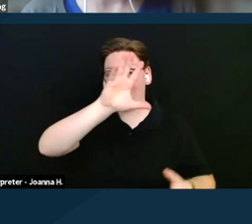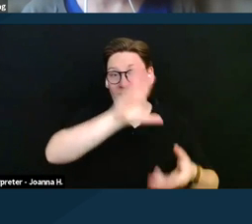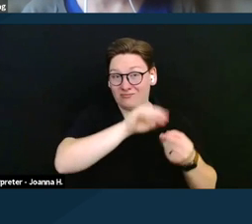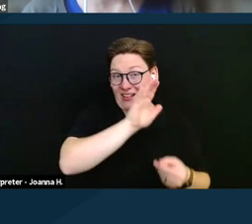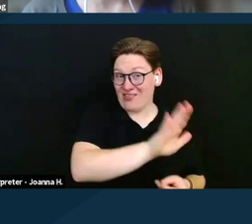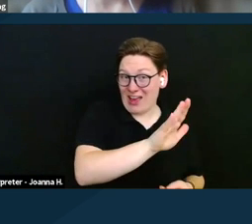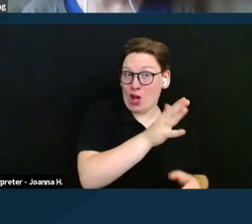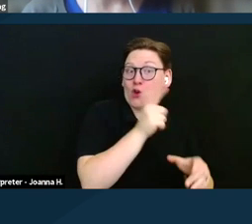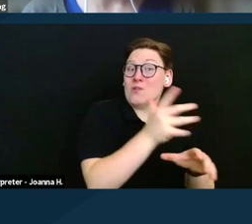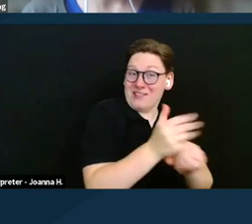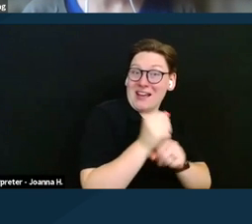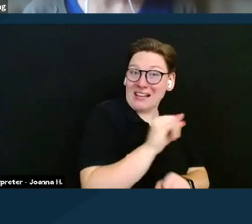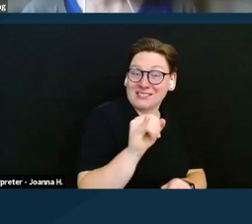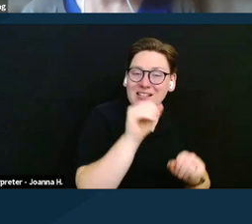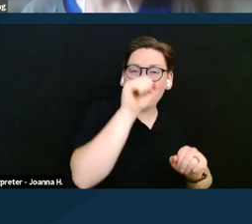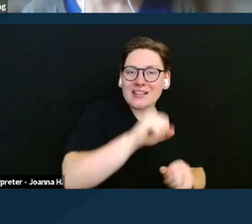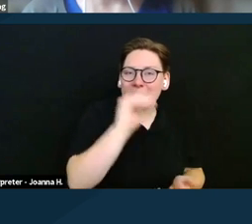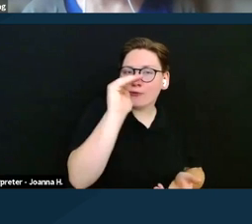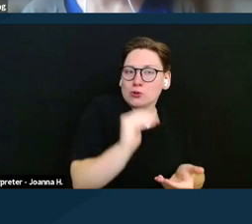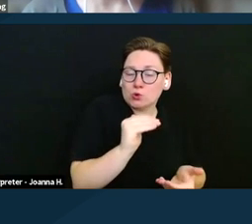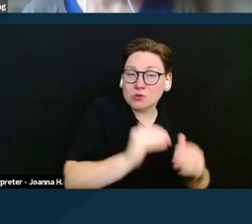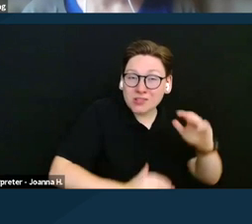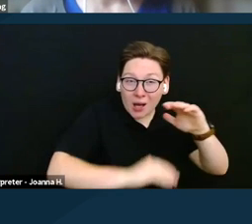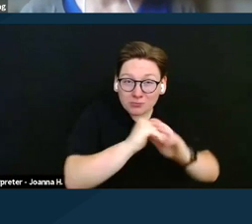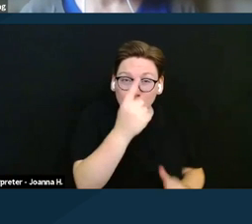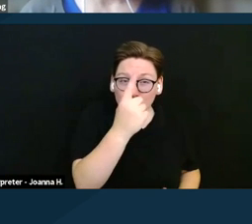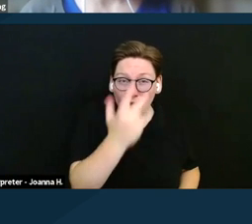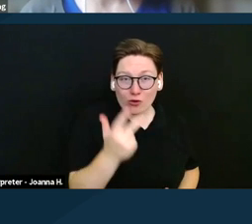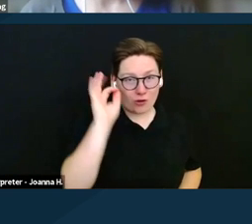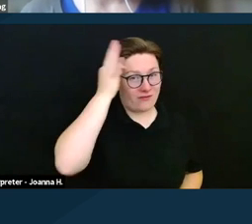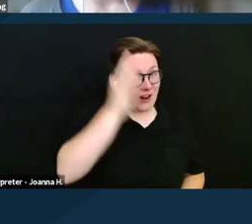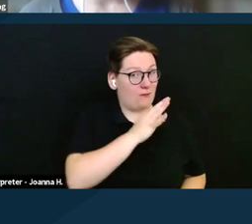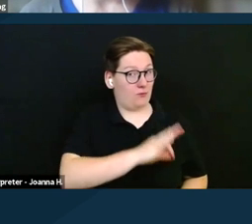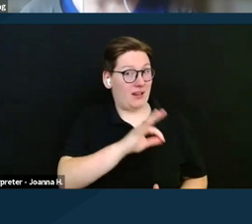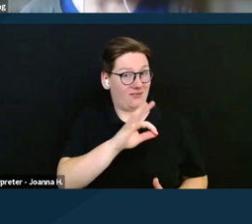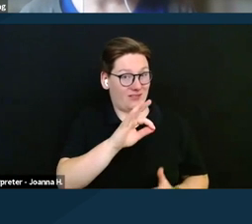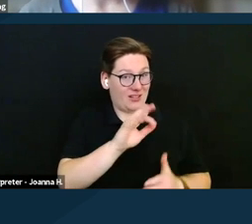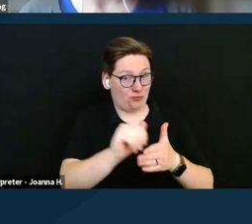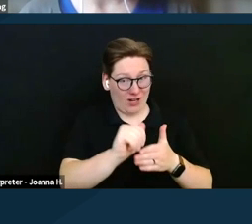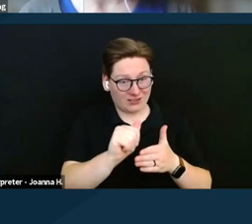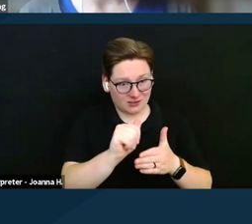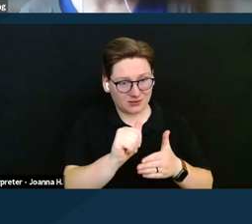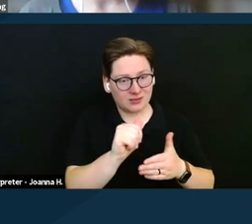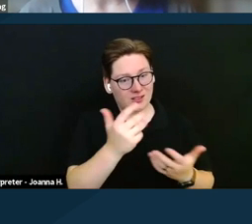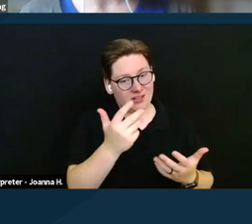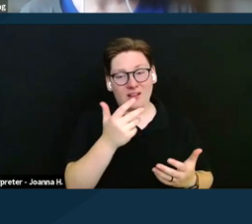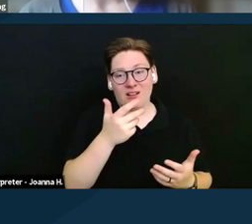of the federal benefit rate plus $20. So that's a reduction in the SSI benefits